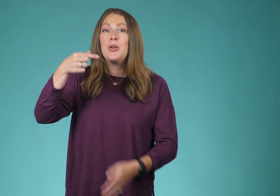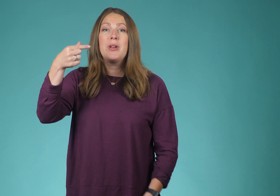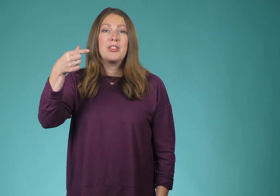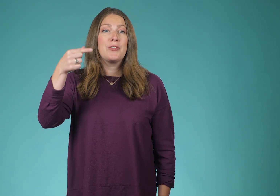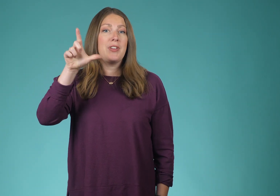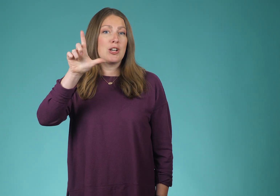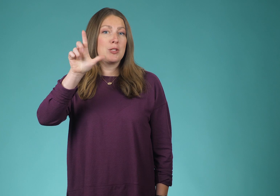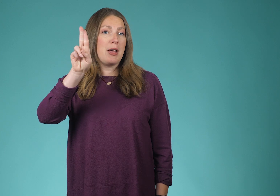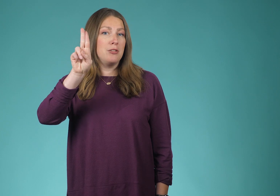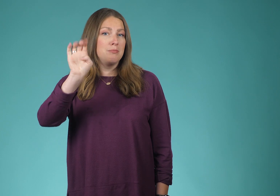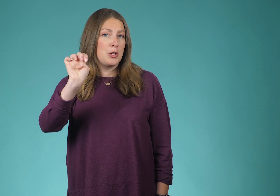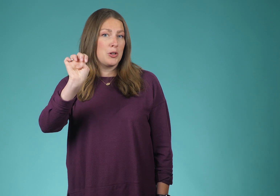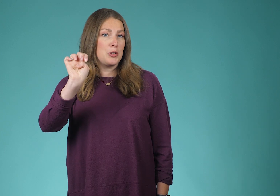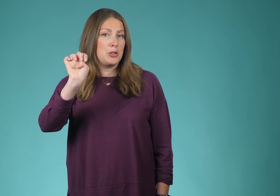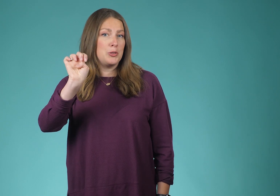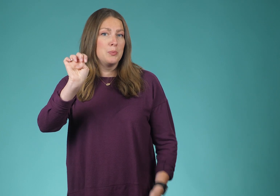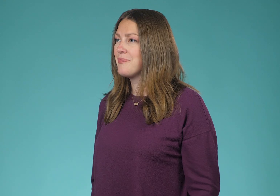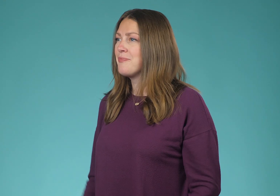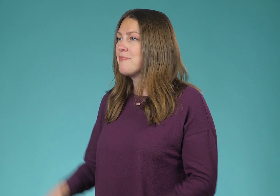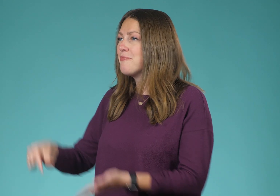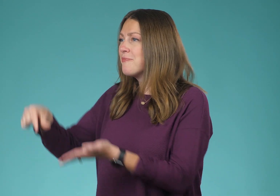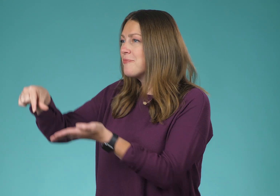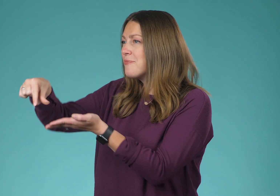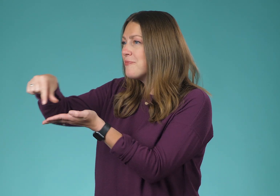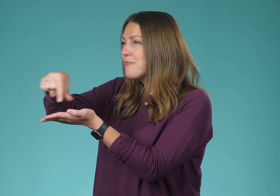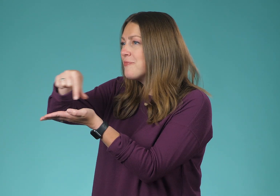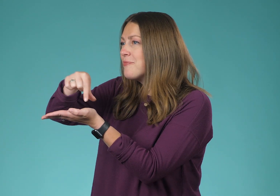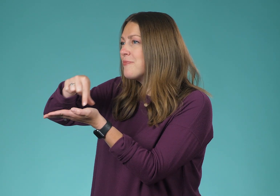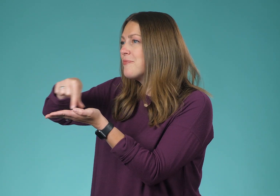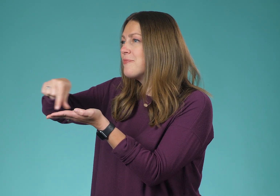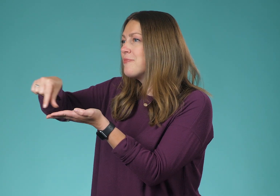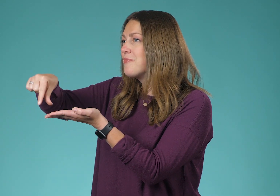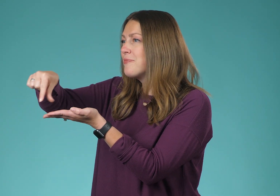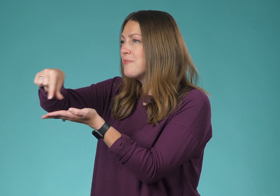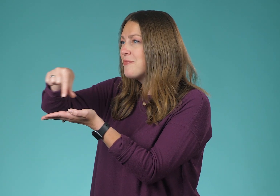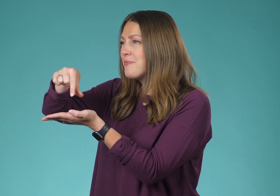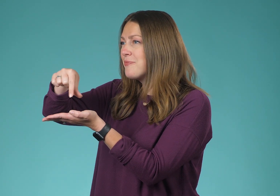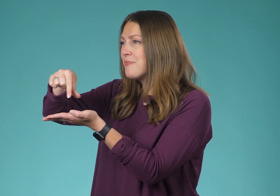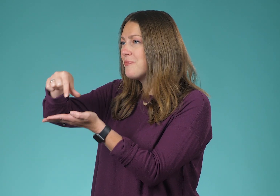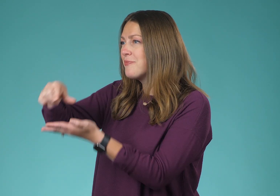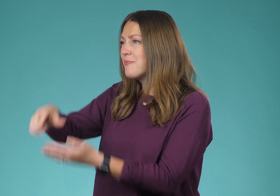You either fingerspell glue or the paper with a G hand